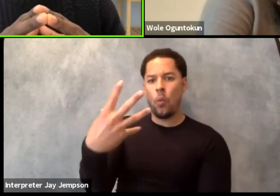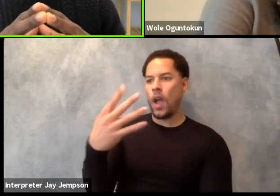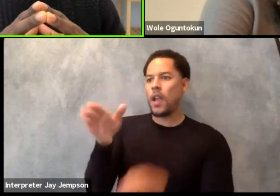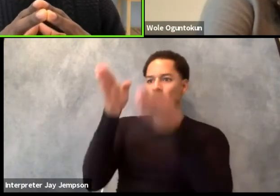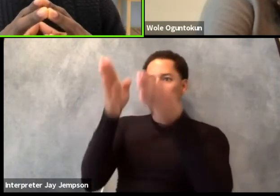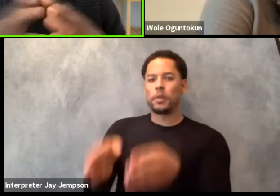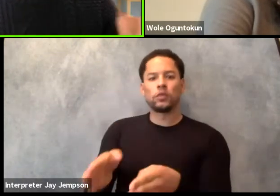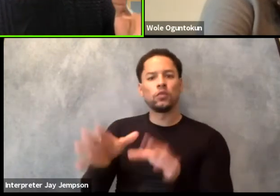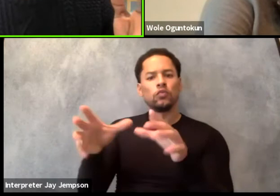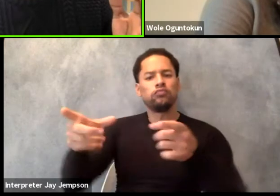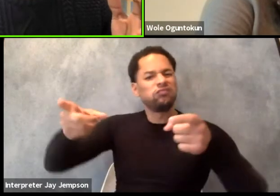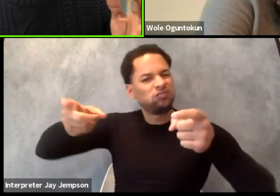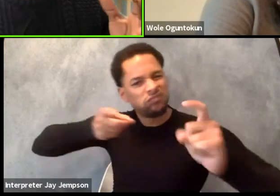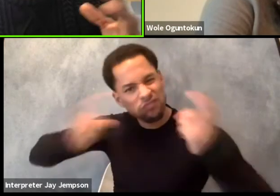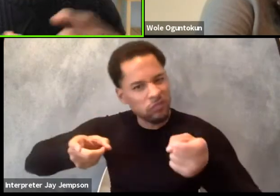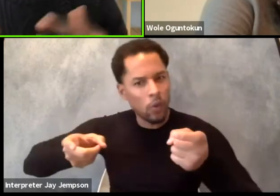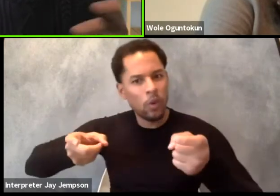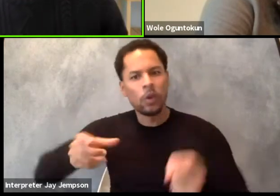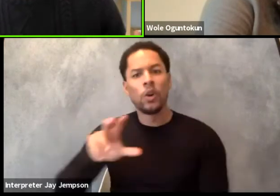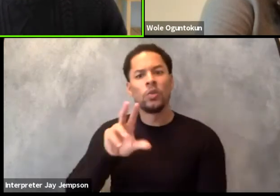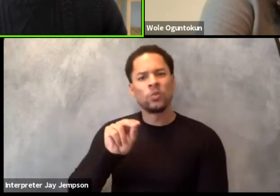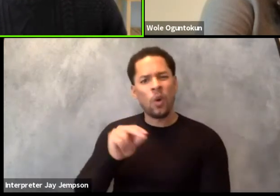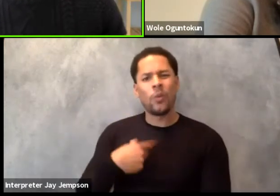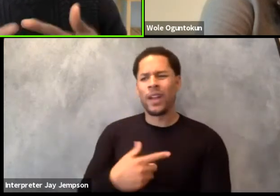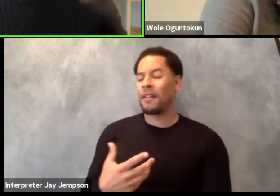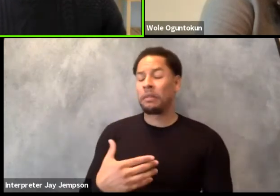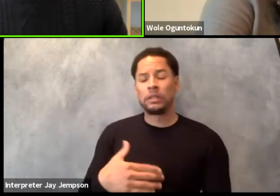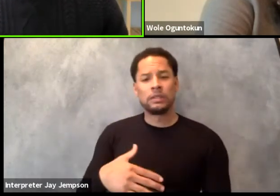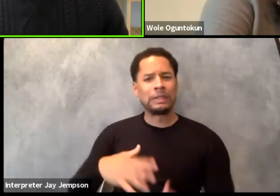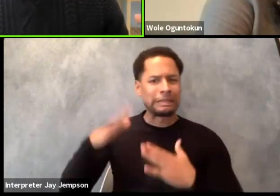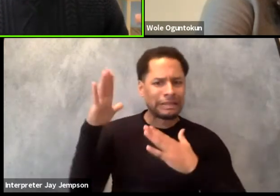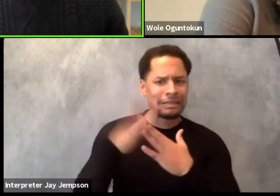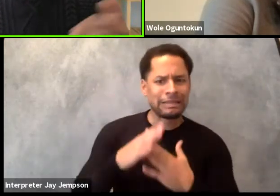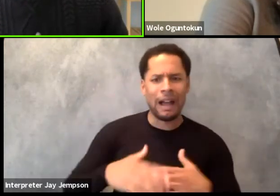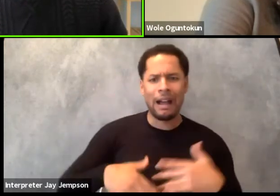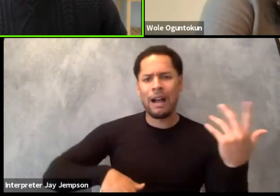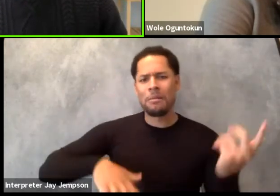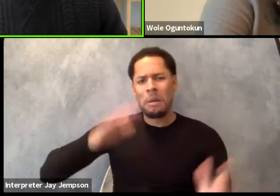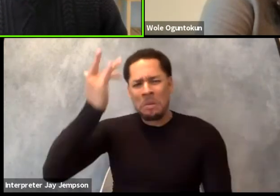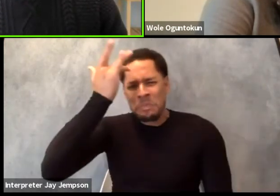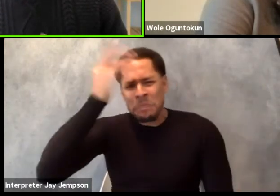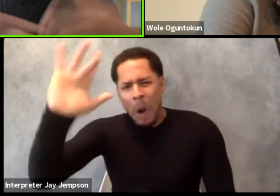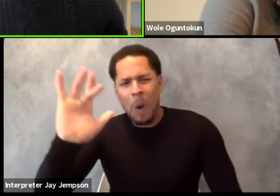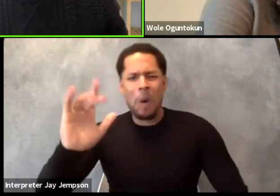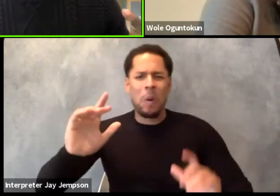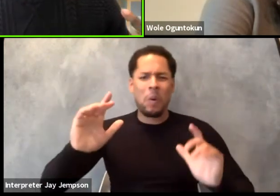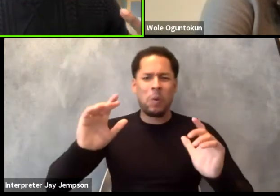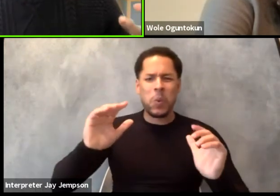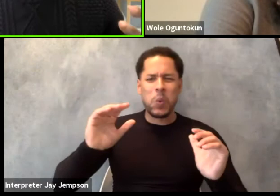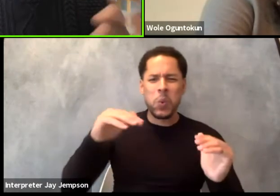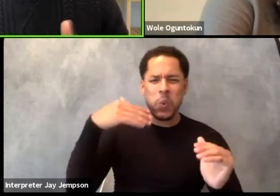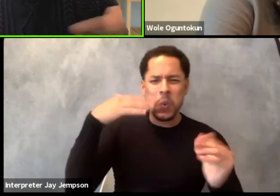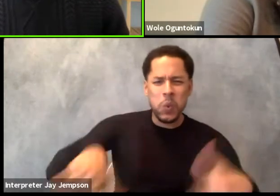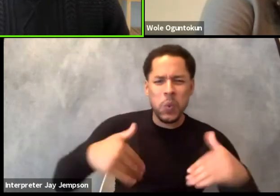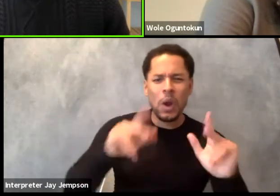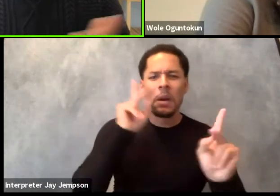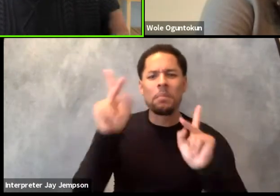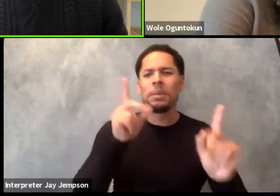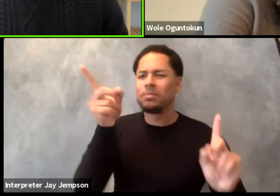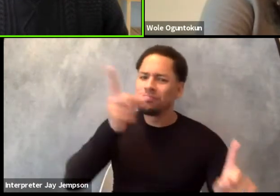We have best brains in the world, who are necessarily not white. They are of different nationalities and all of these things that we have today,